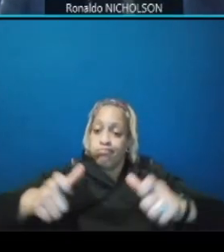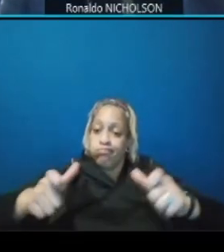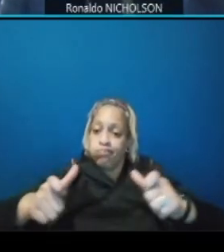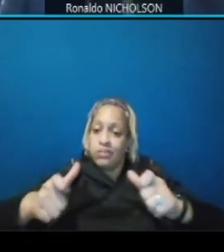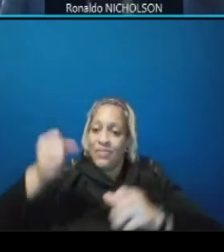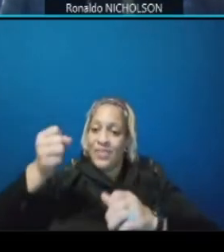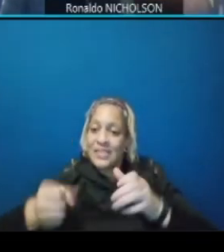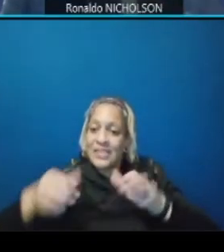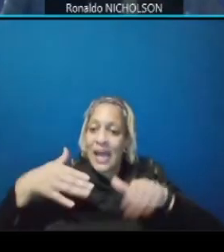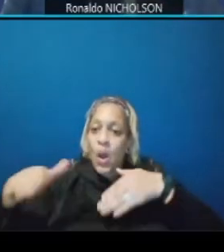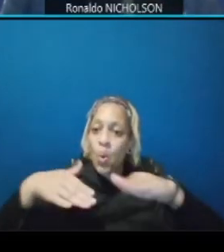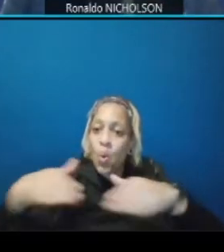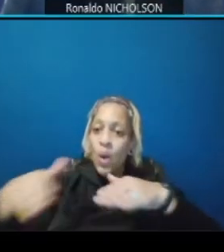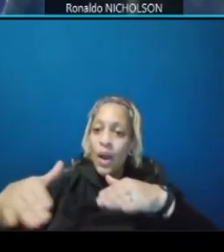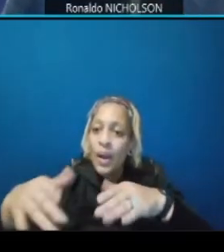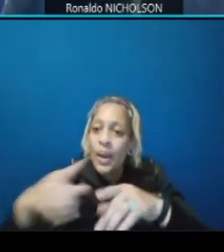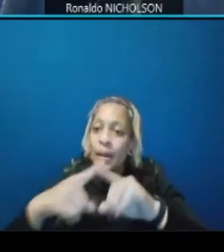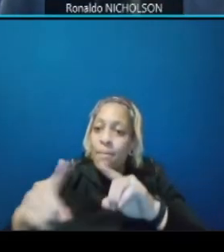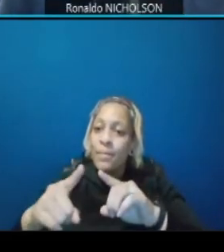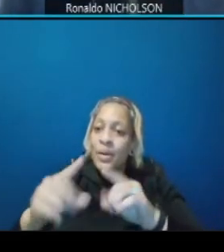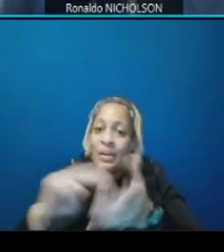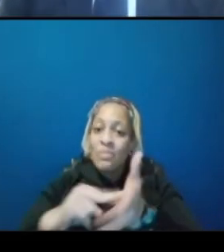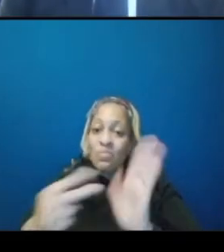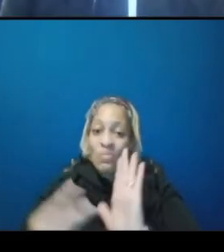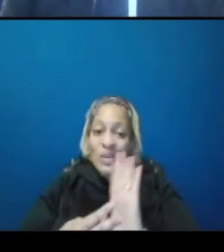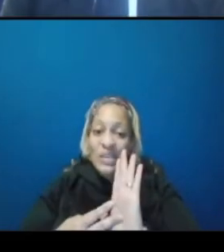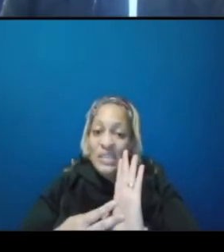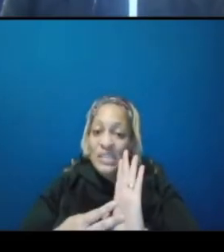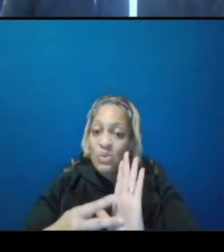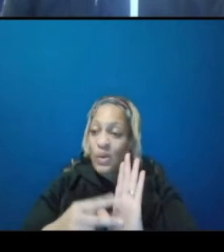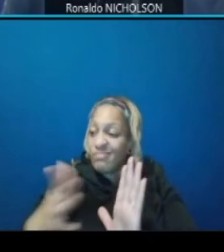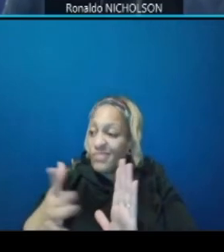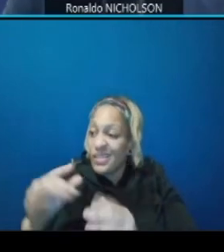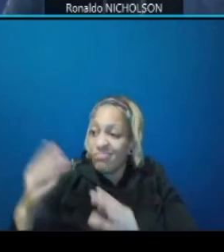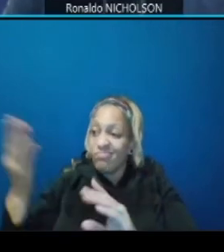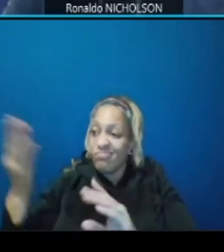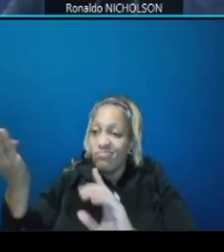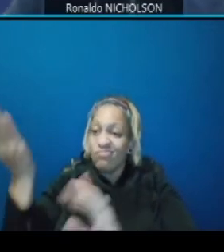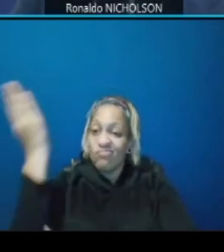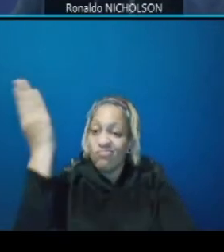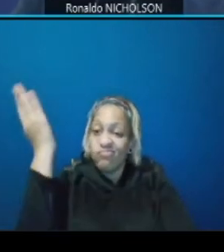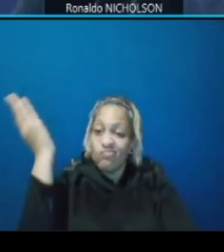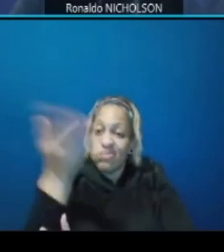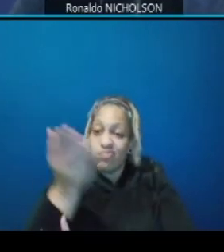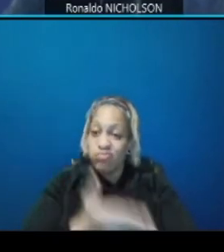expense of the existing trees we have made every effort to maintain